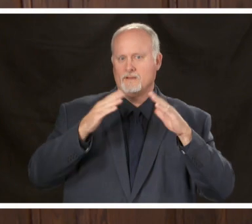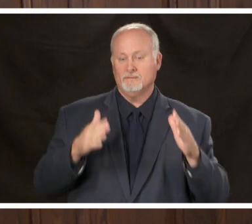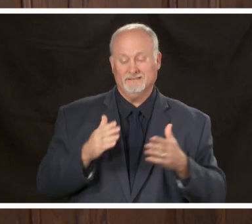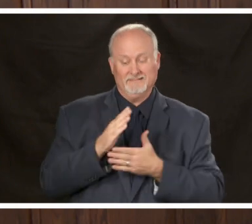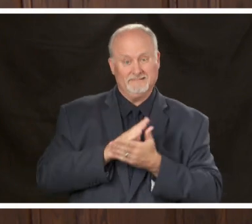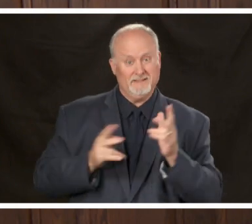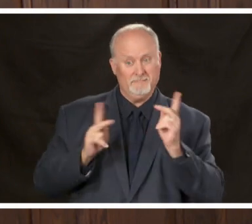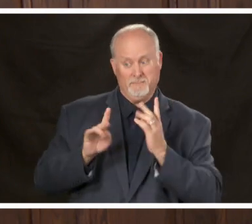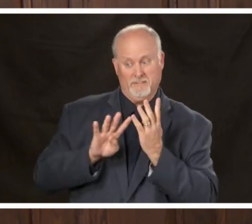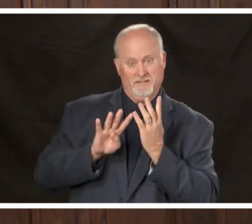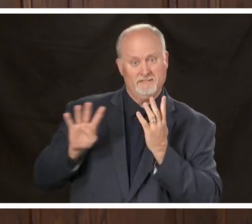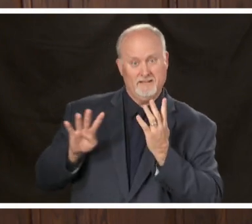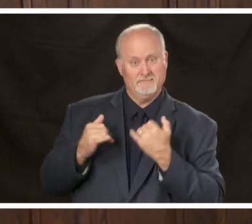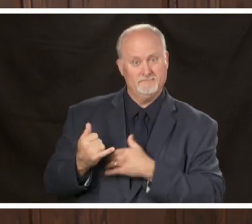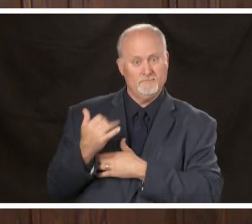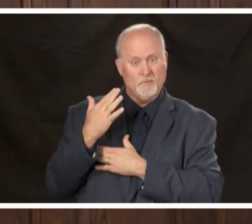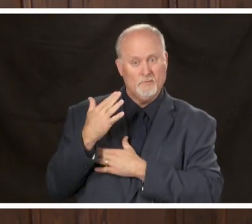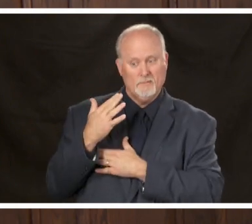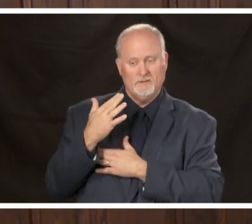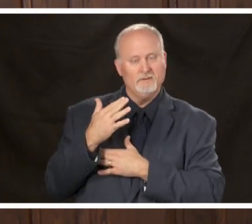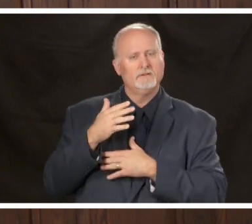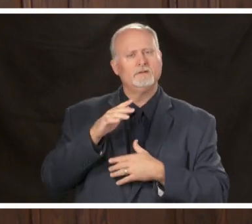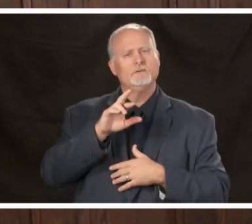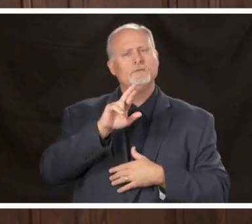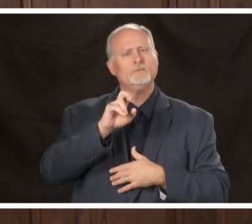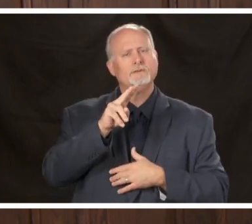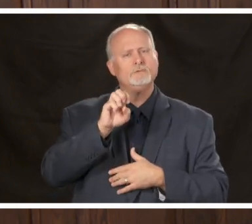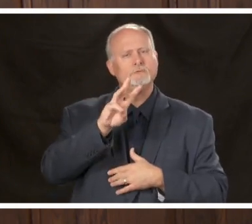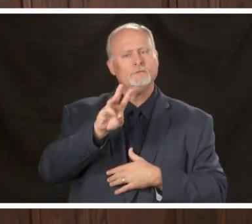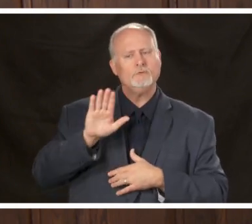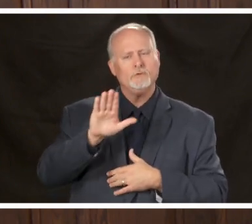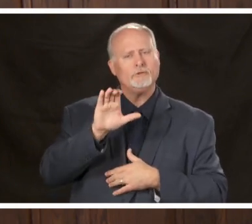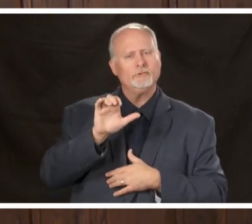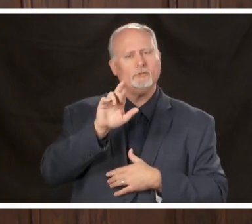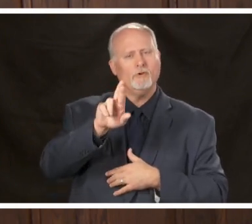were in line this morning to renew their April car tags those those were knows